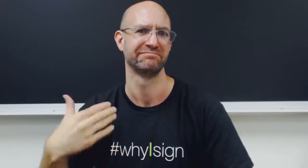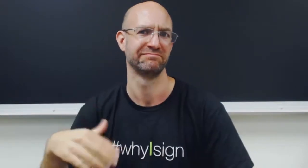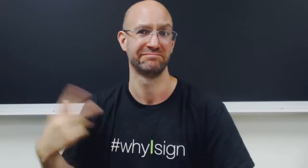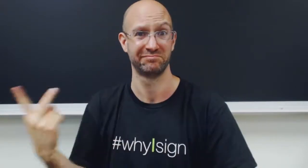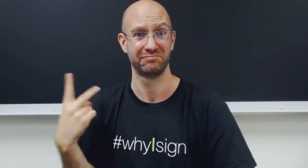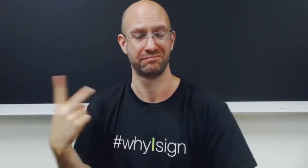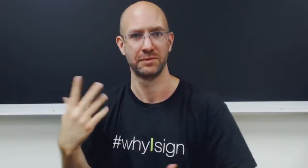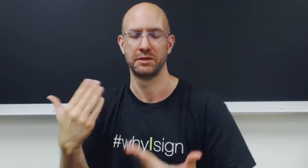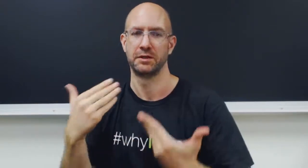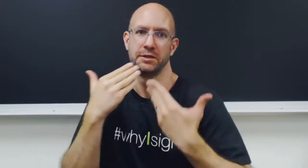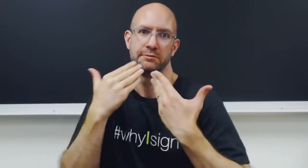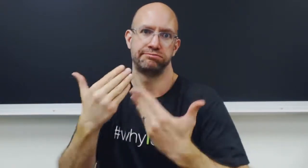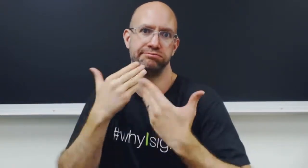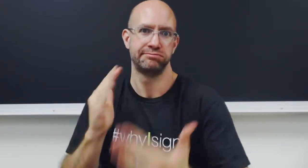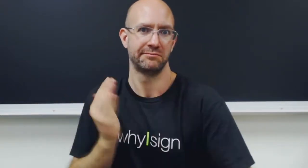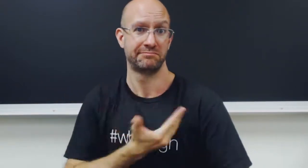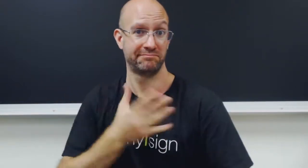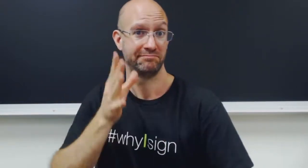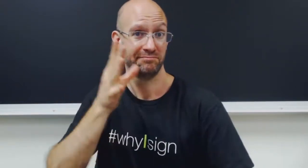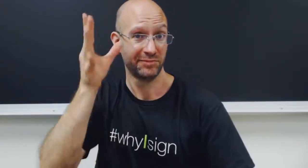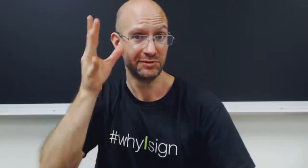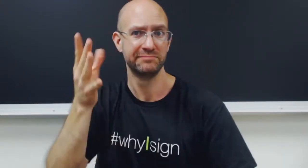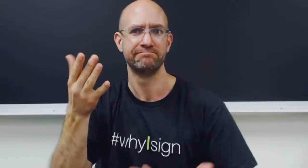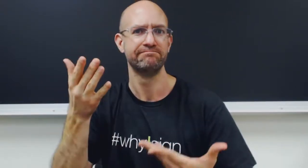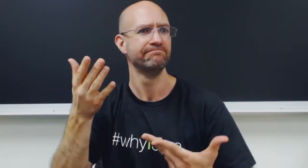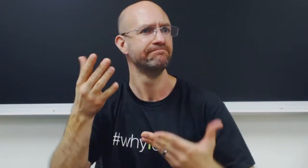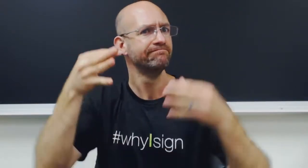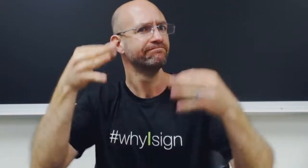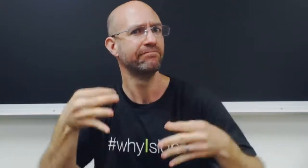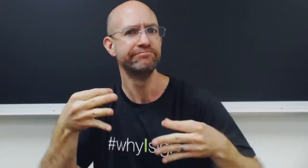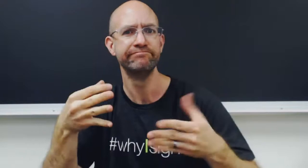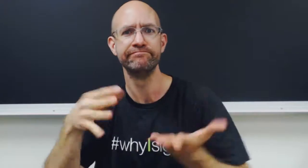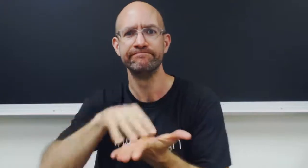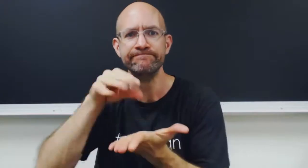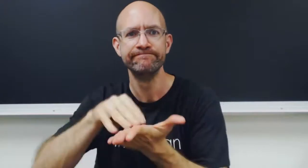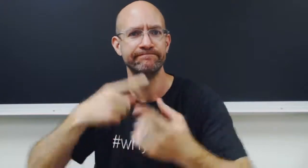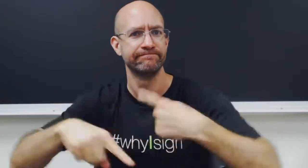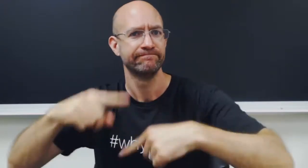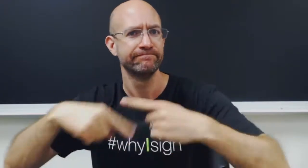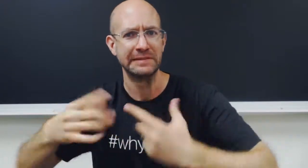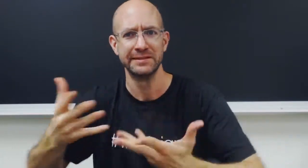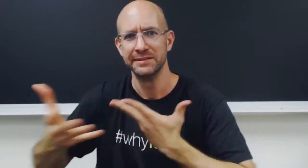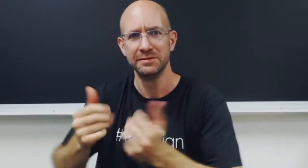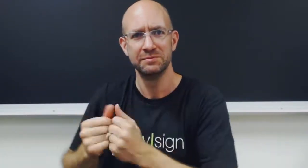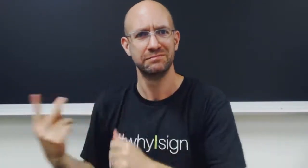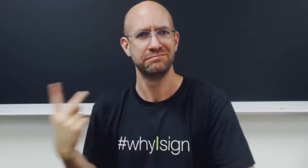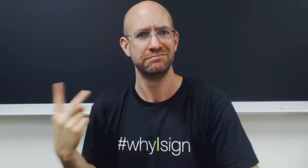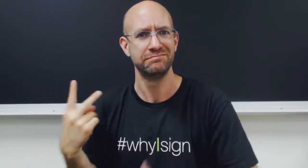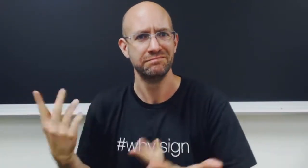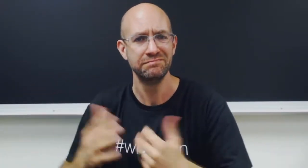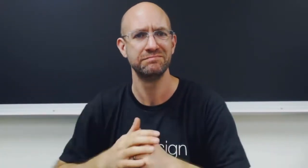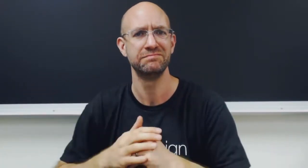We are thankful that our parents made the decision to learn sign language. So that they could communicate with us.